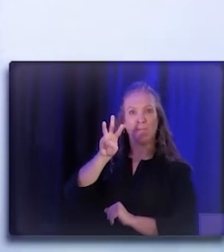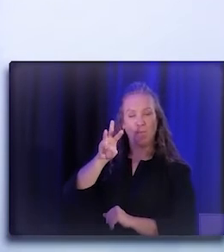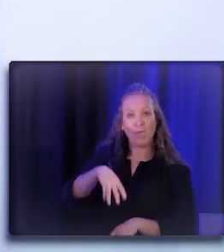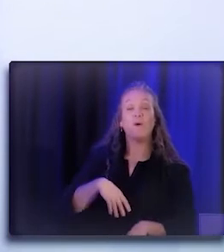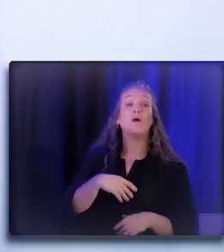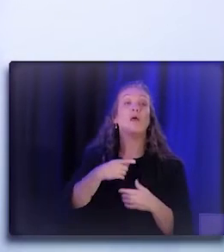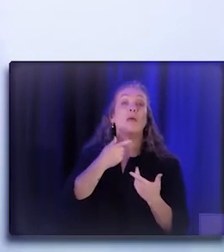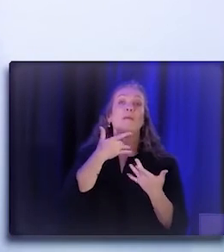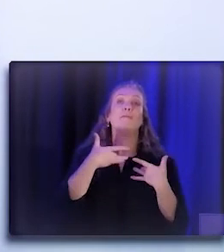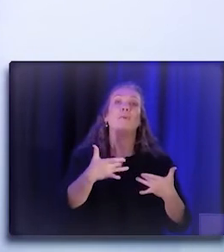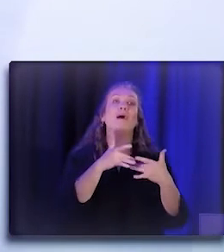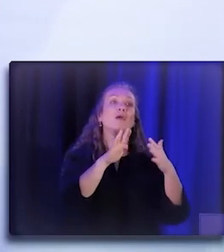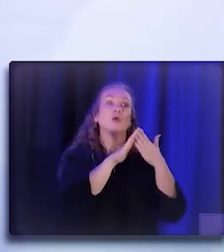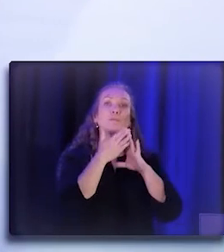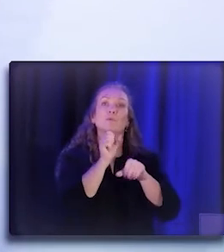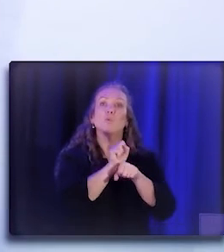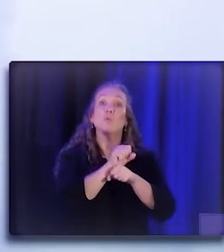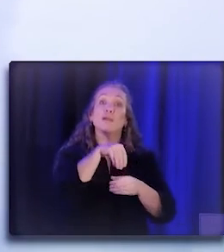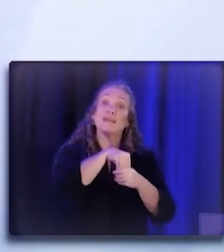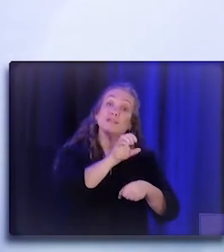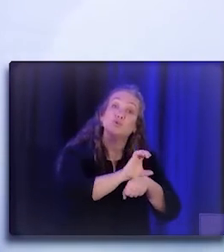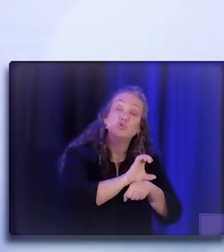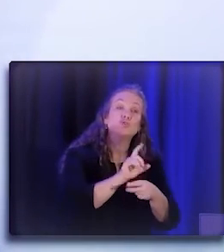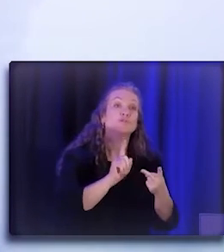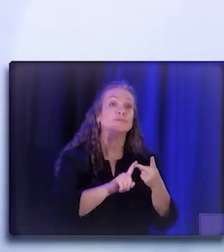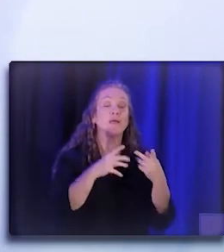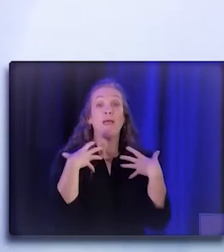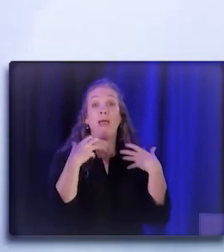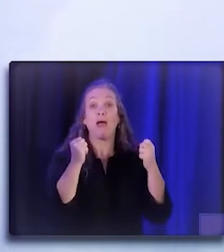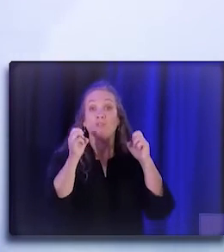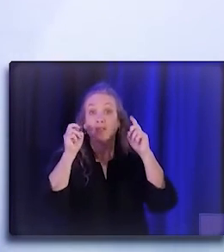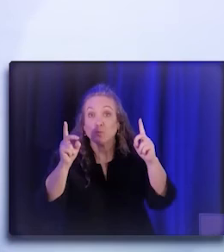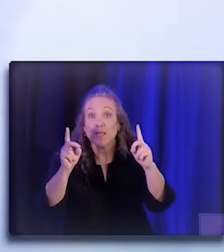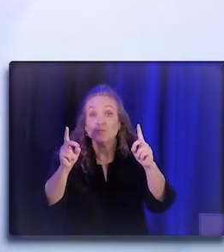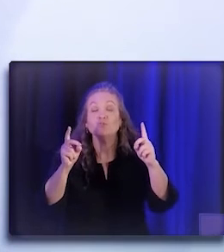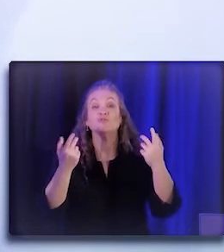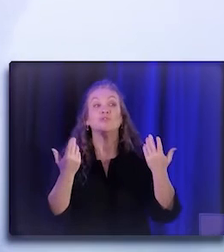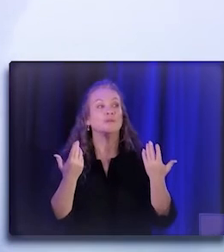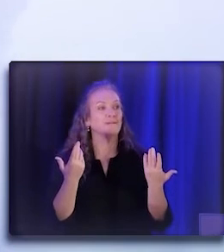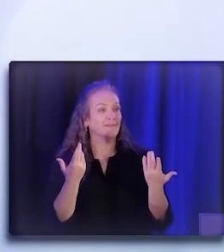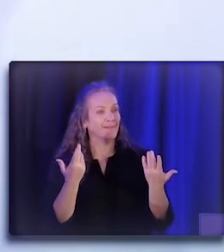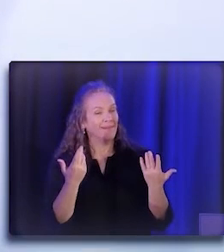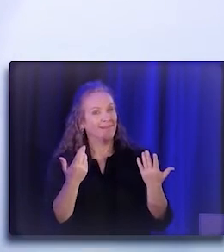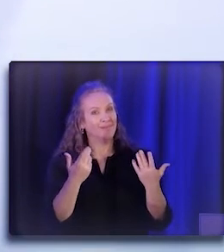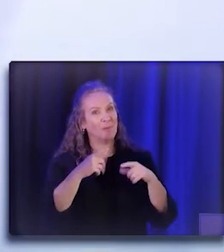in churches, doing health education. And so I think there's also a question to be asked about like,